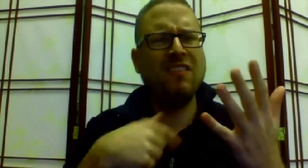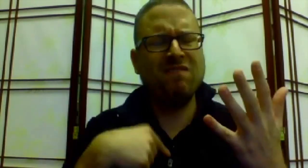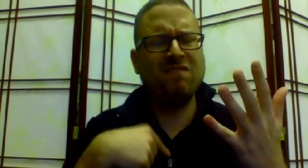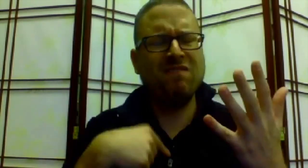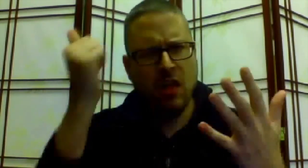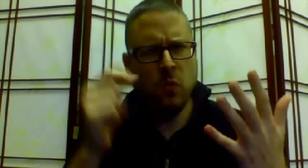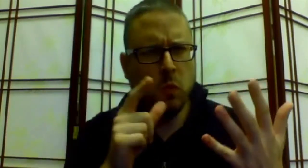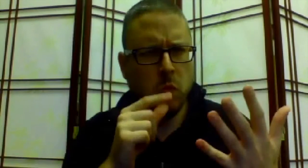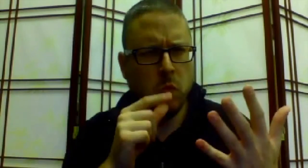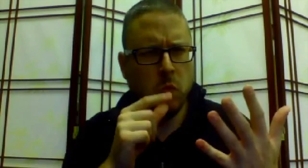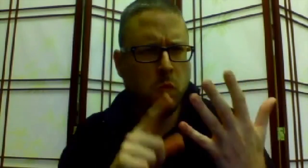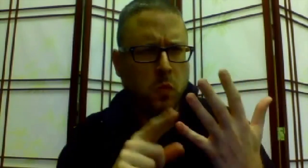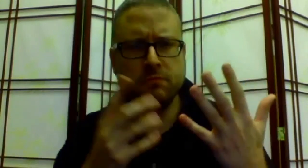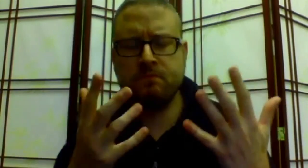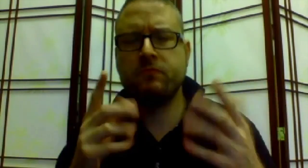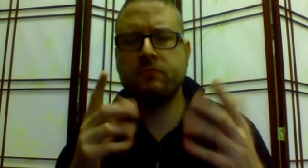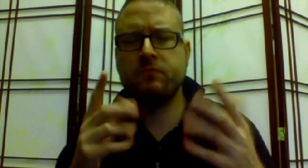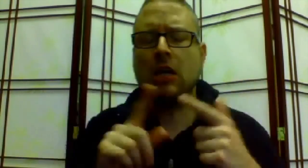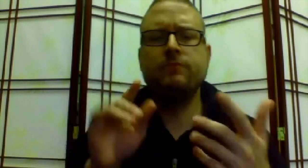As I said before, I don't remember who the fifth person is.